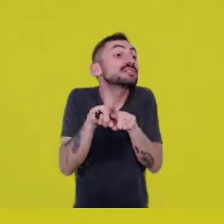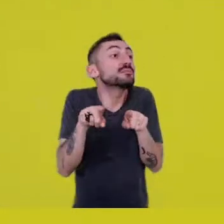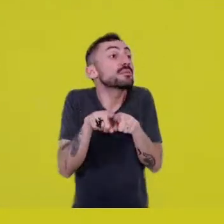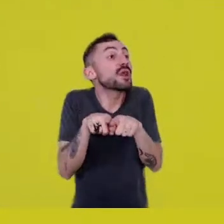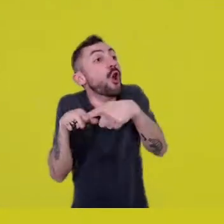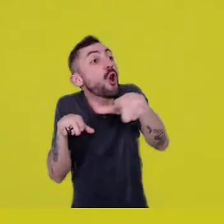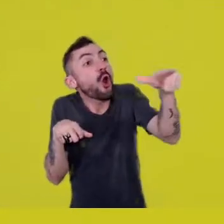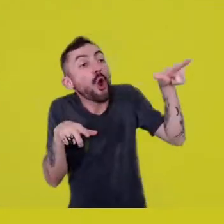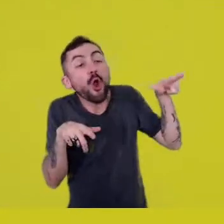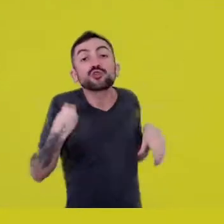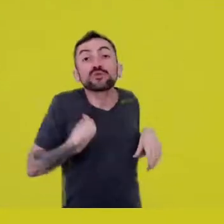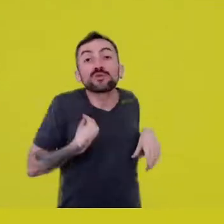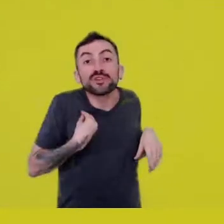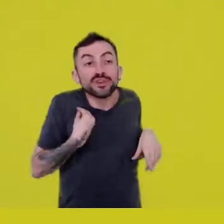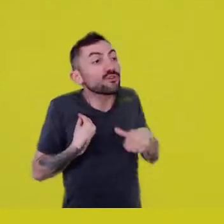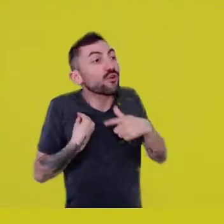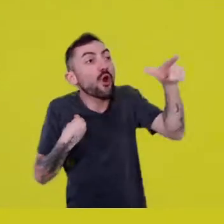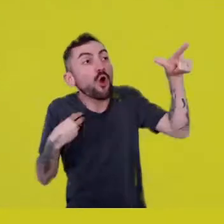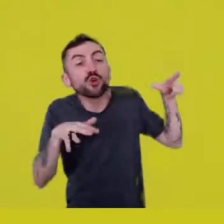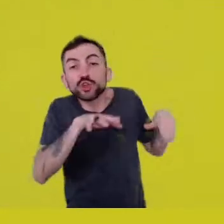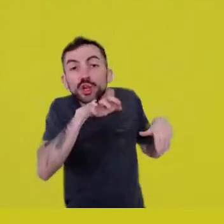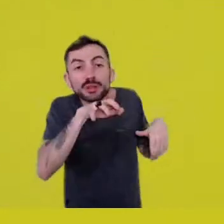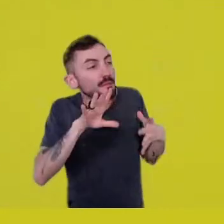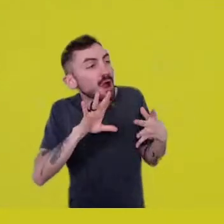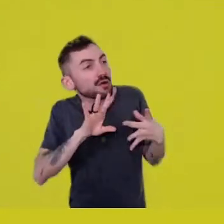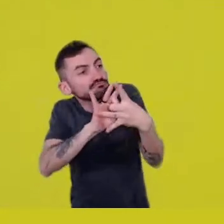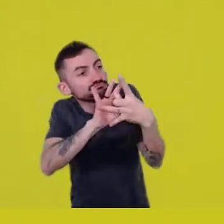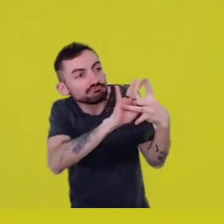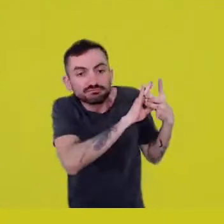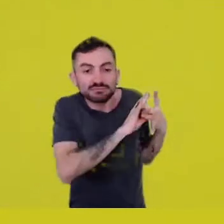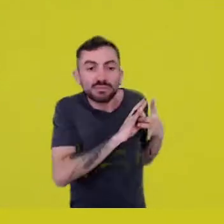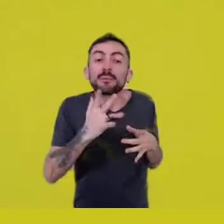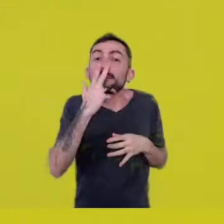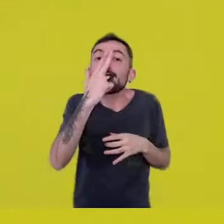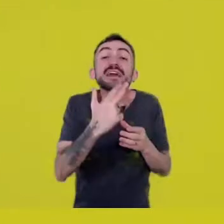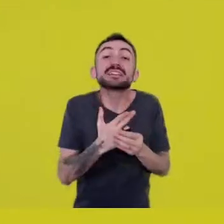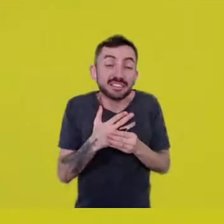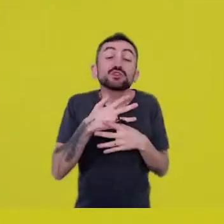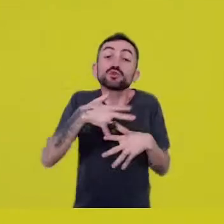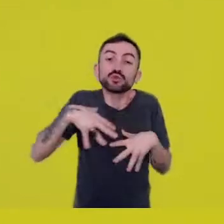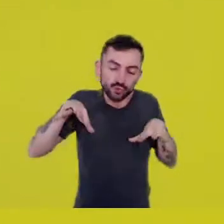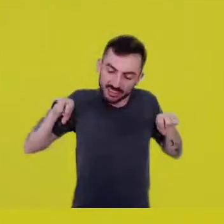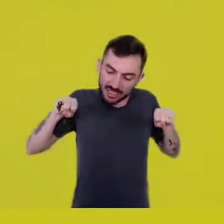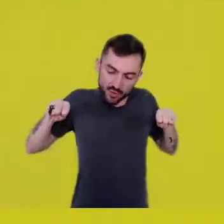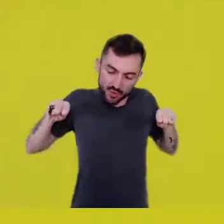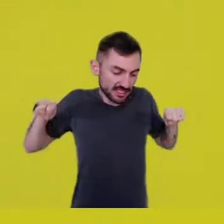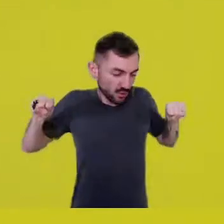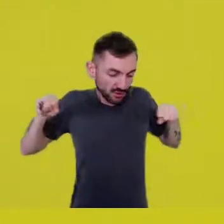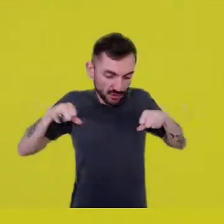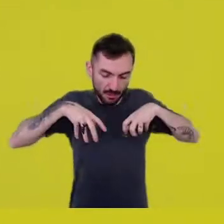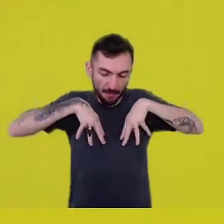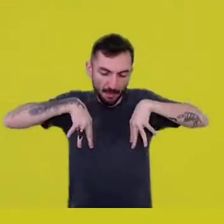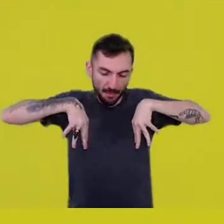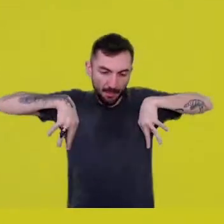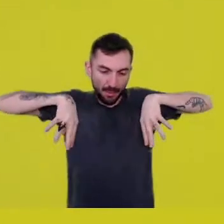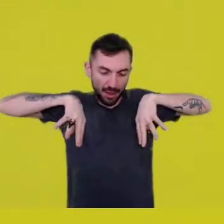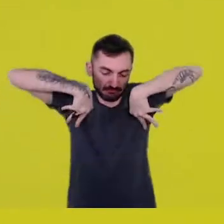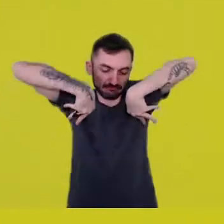to the point that we become a constellation, a mandala of bodies in friction with the earth,